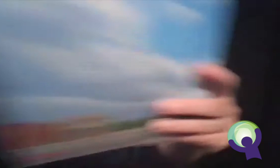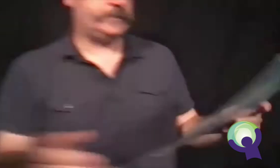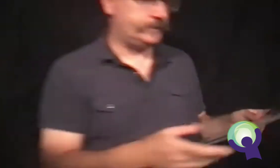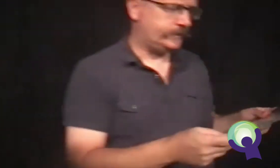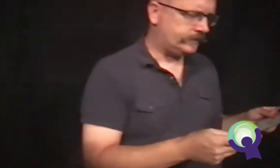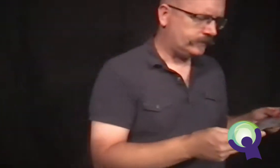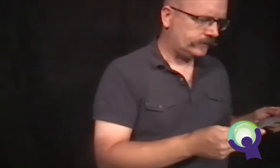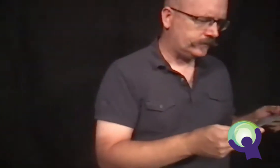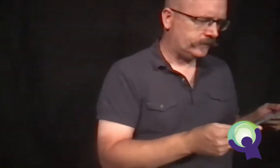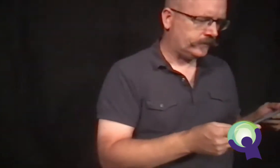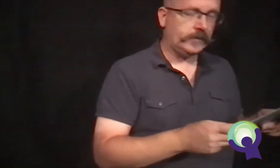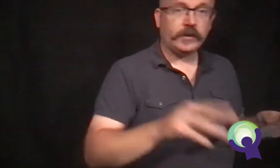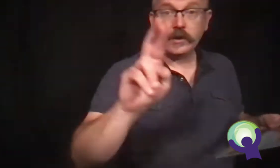The authors